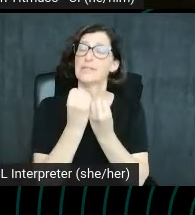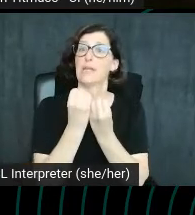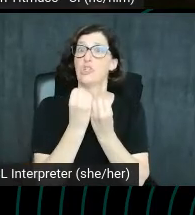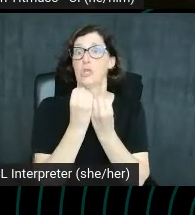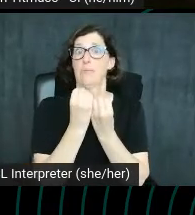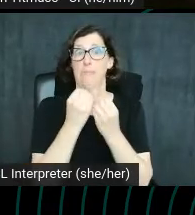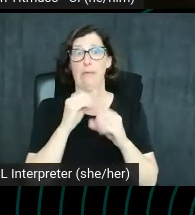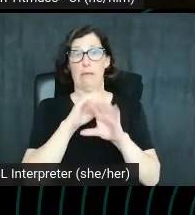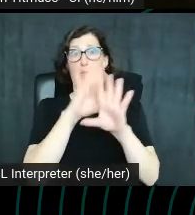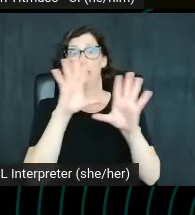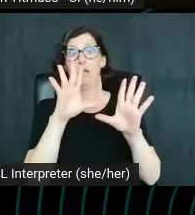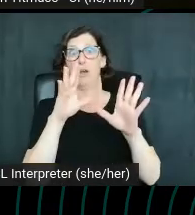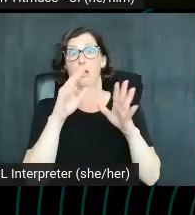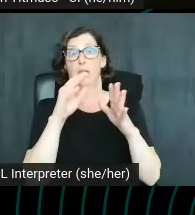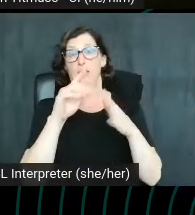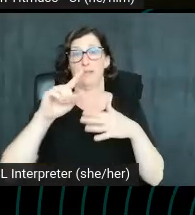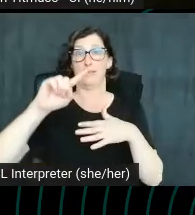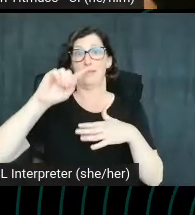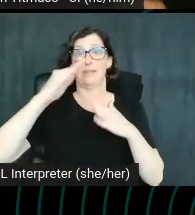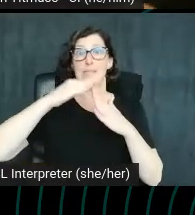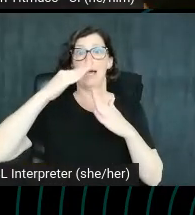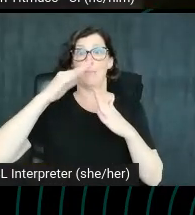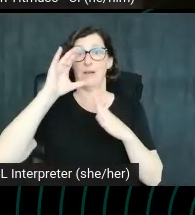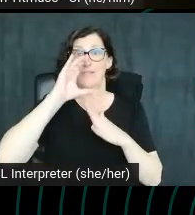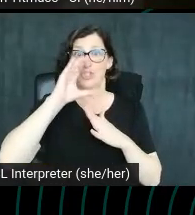Look at the Kennedy Center logo, which appeared in the bottom left of